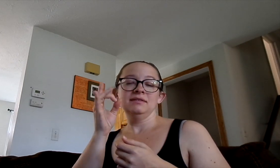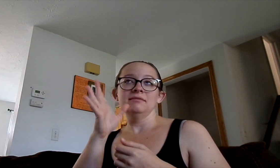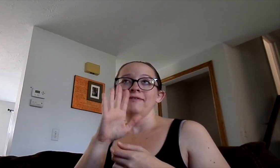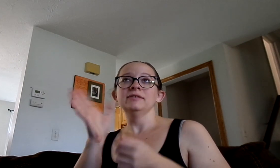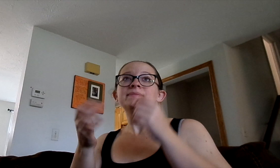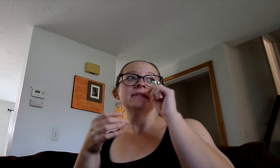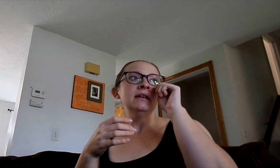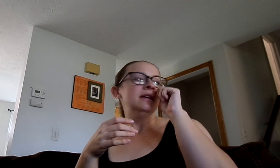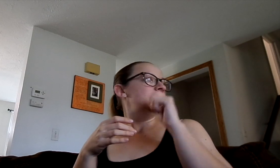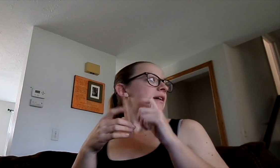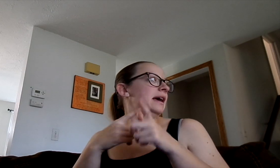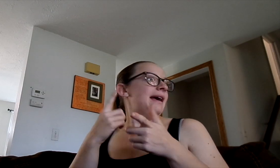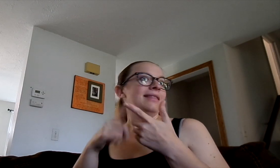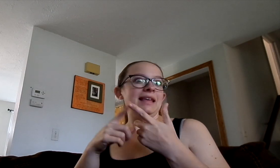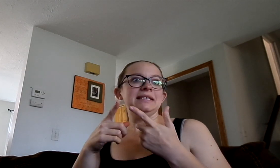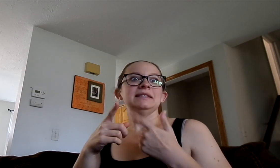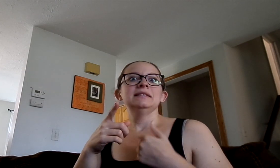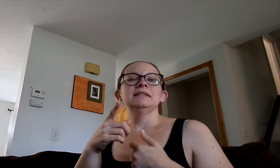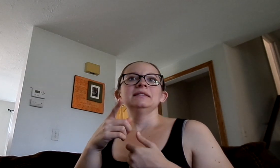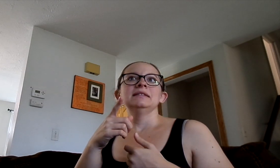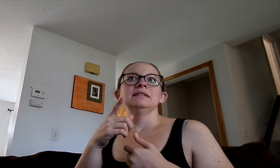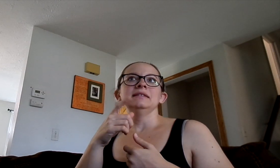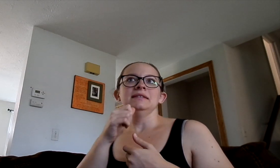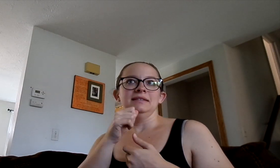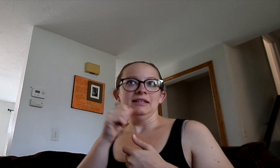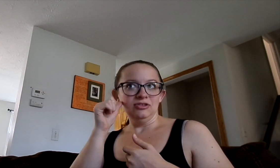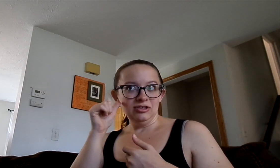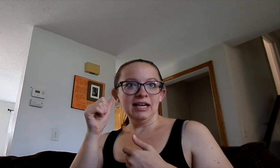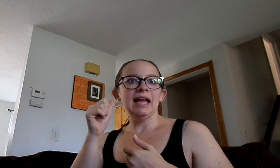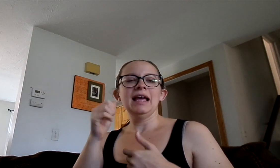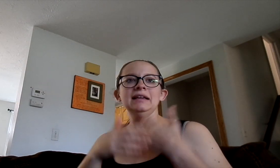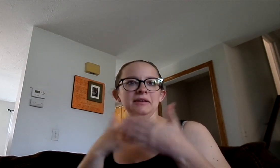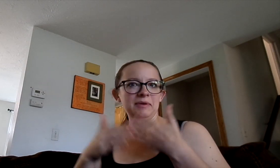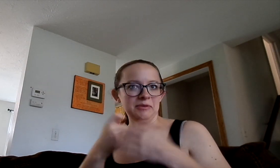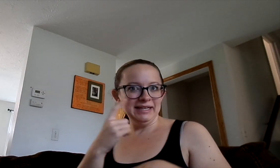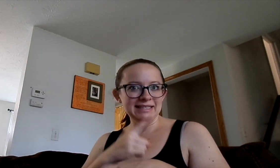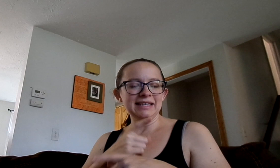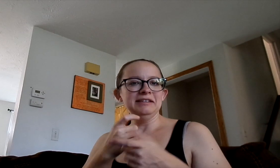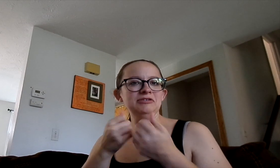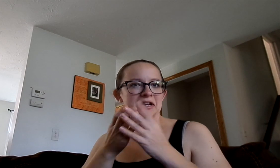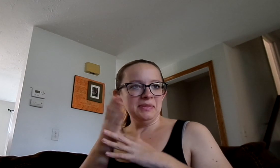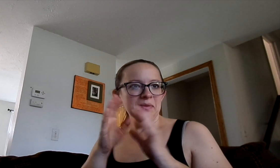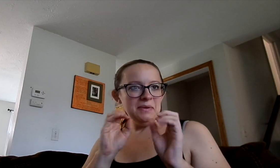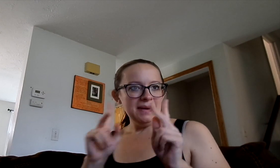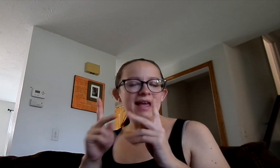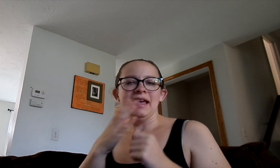pretty much all night. It was awful. Then yesterday, went through the day,